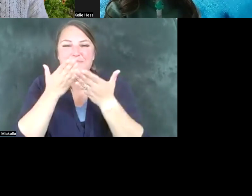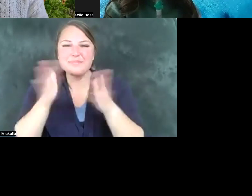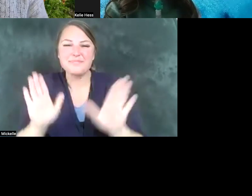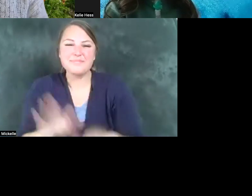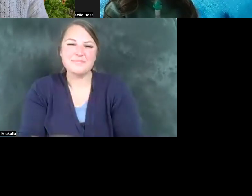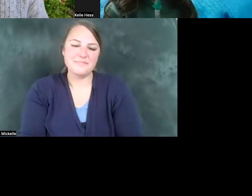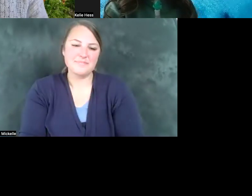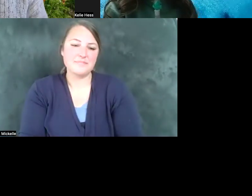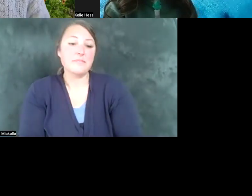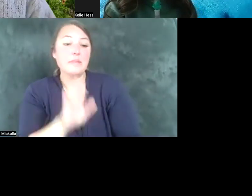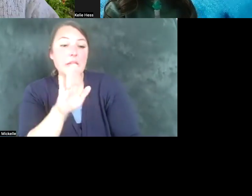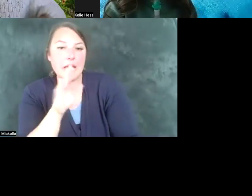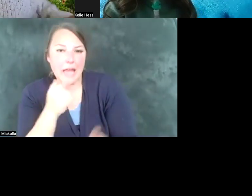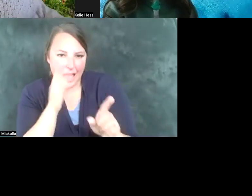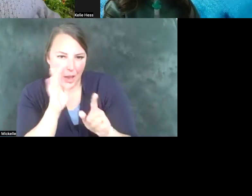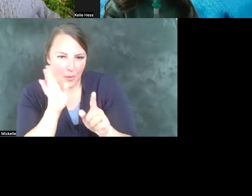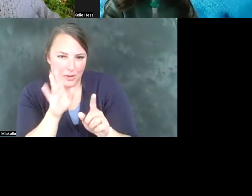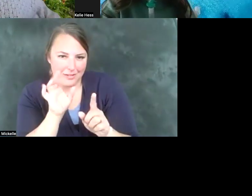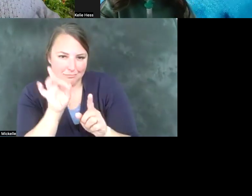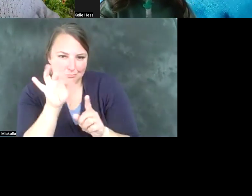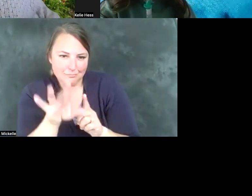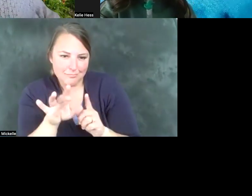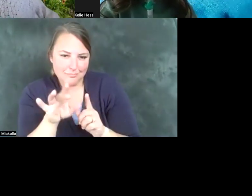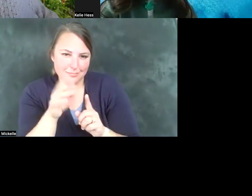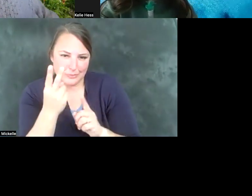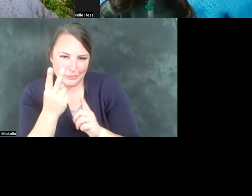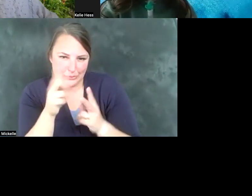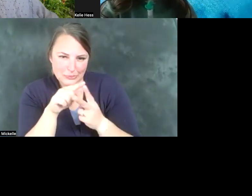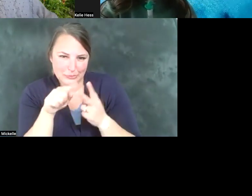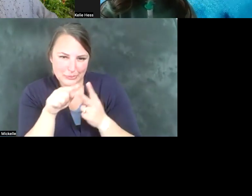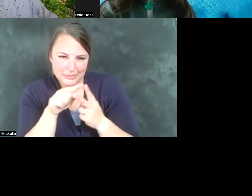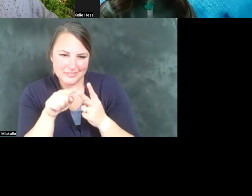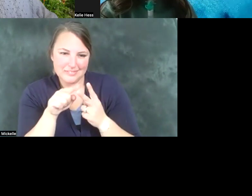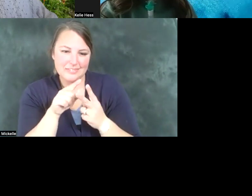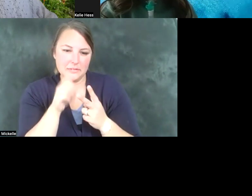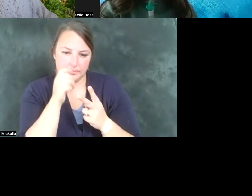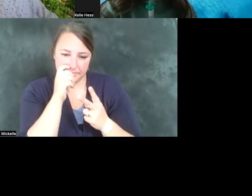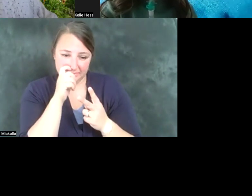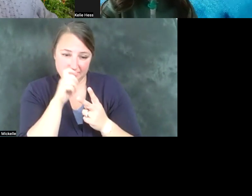And I'll just finish with two quick things and that and first is